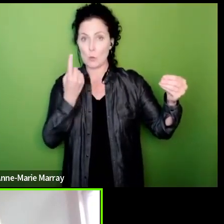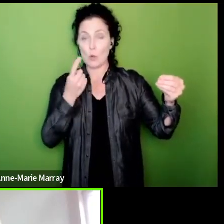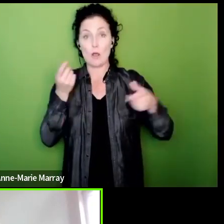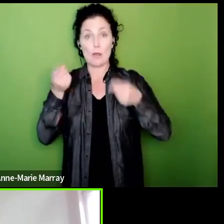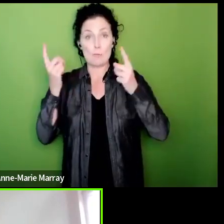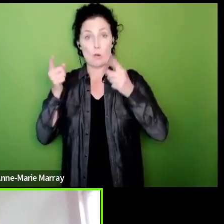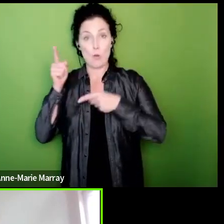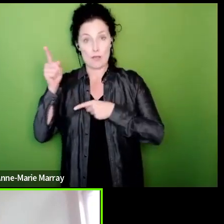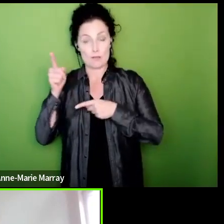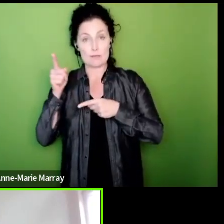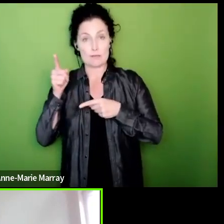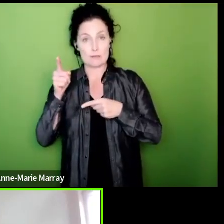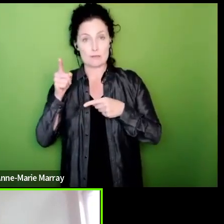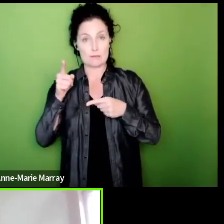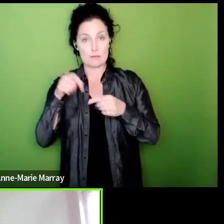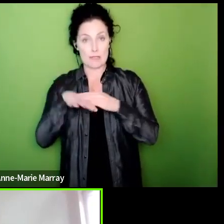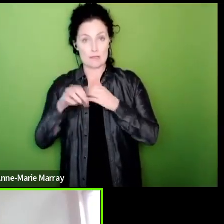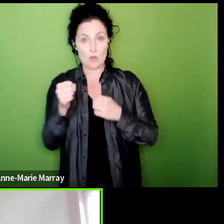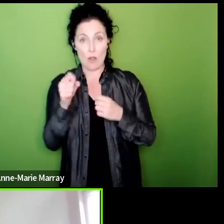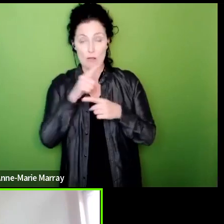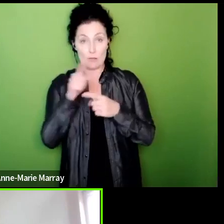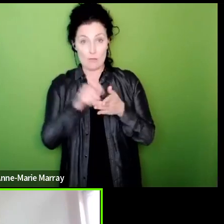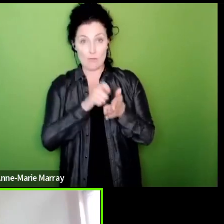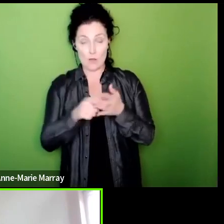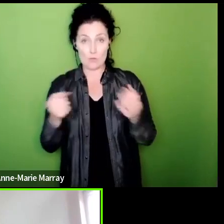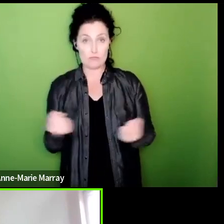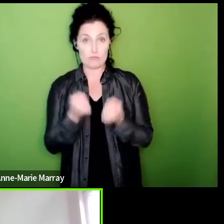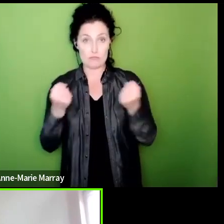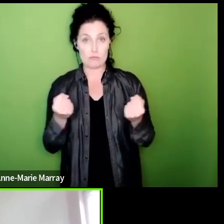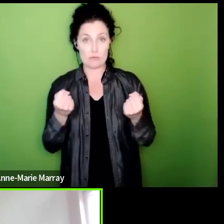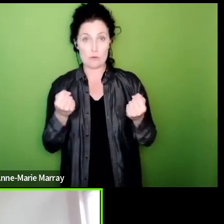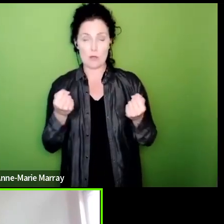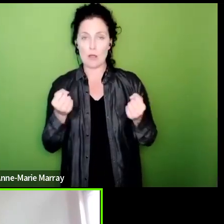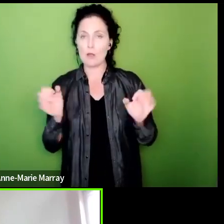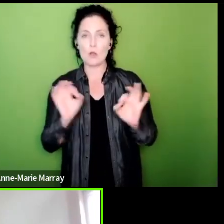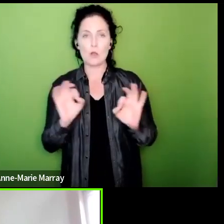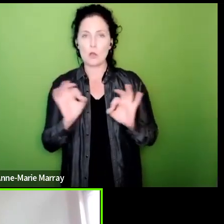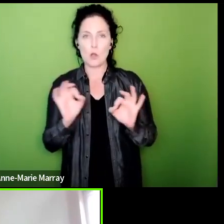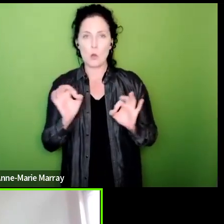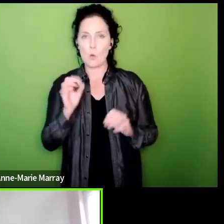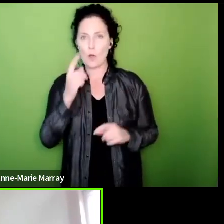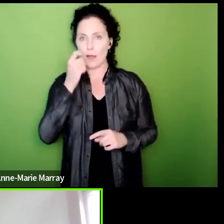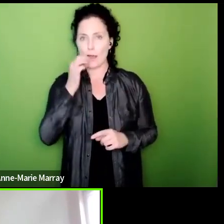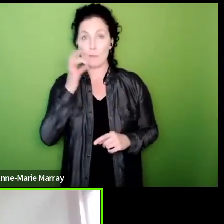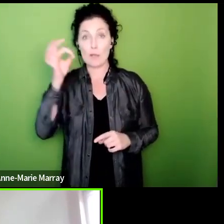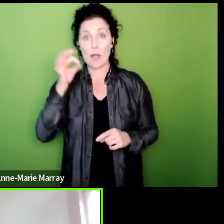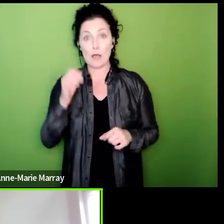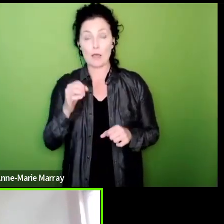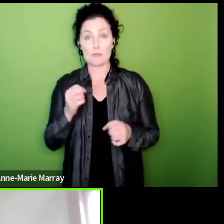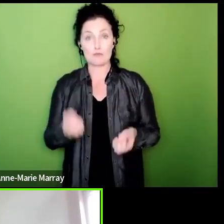there are incredibly strong but nobody can be called upon to take strike action unless your